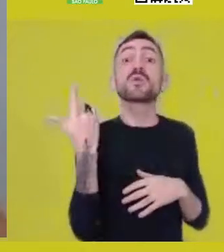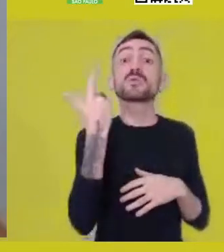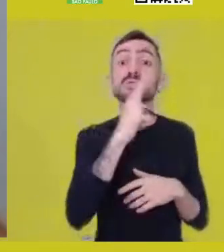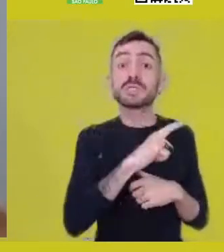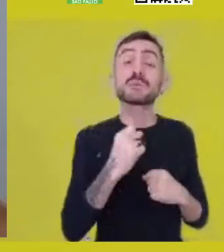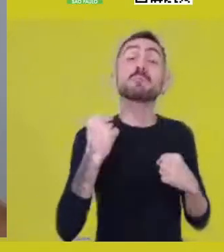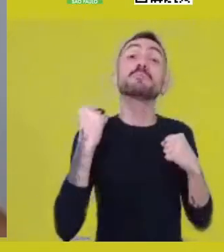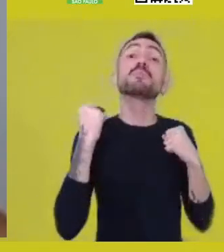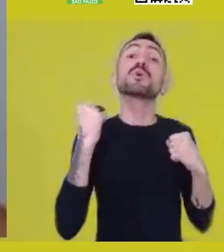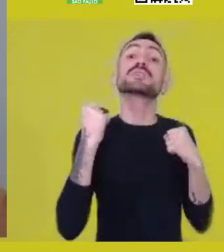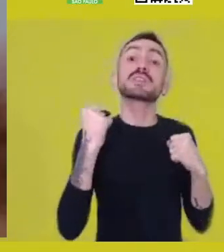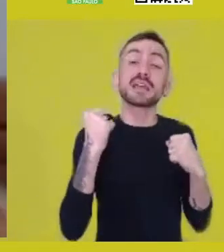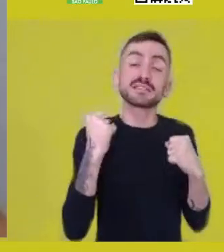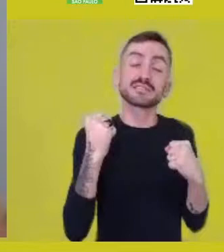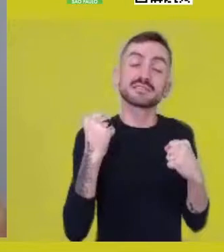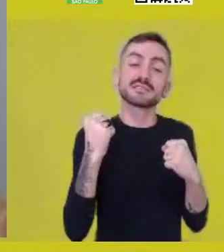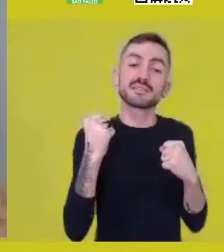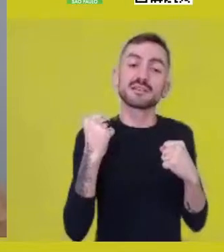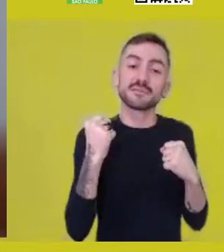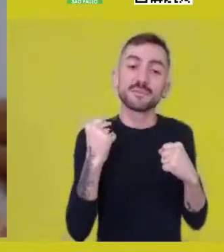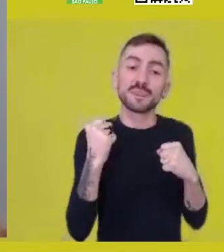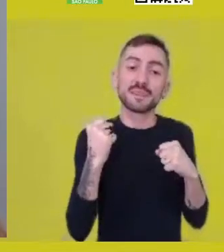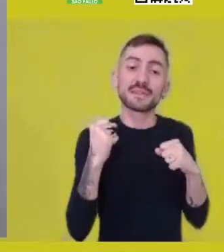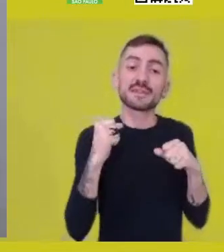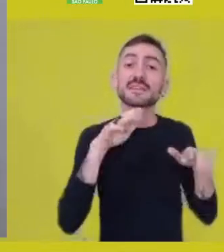when the entities appear,